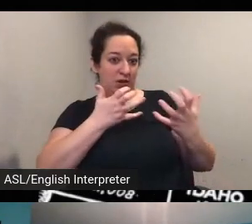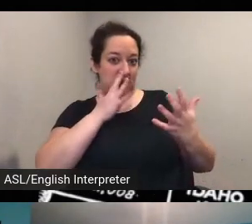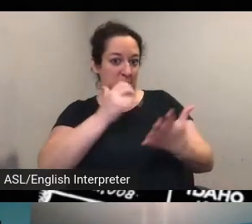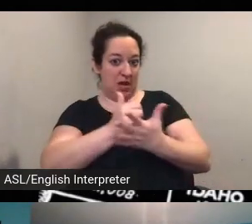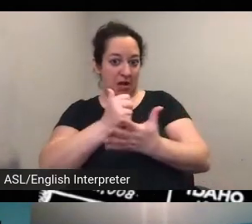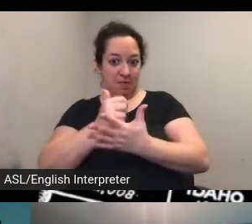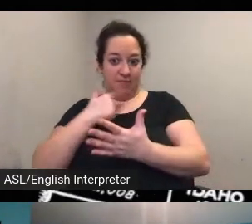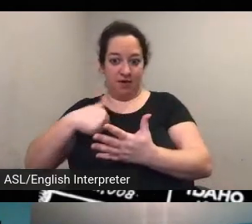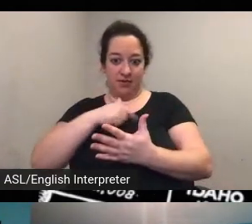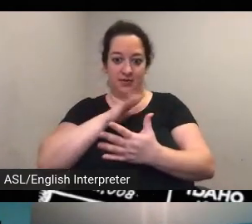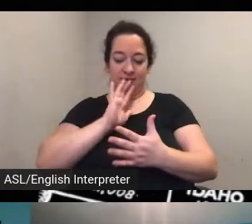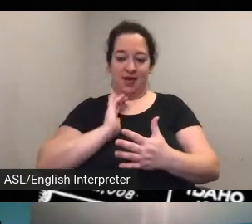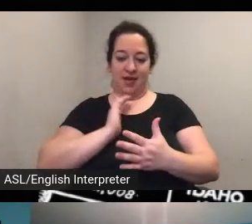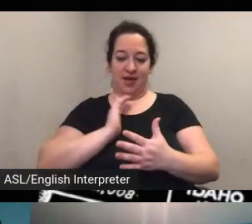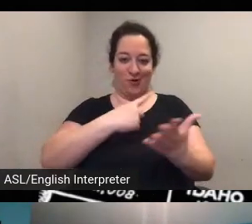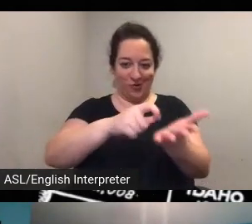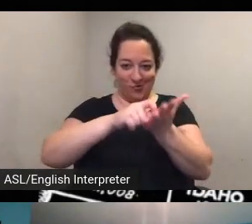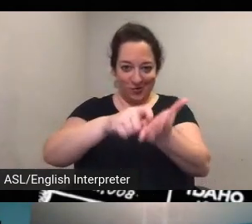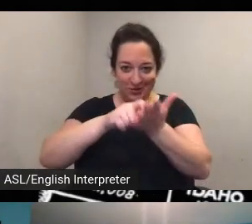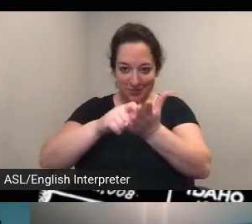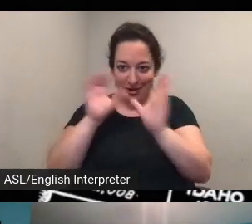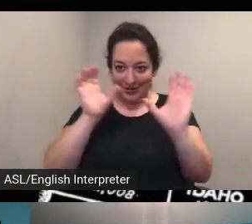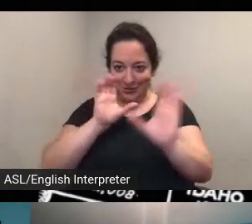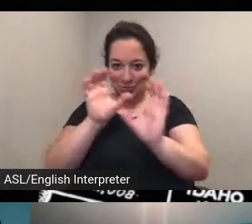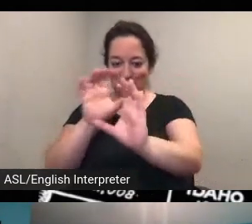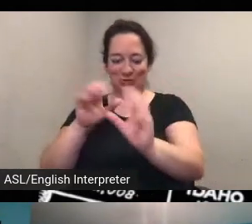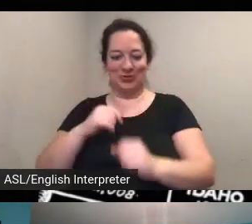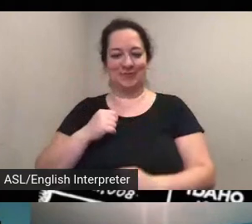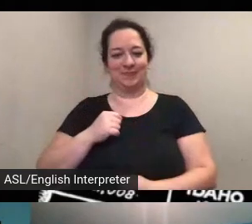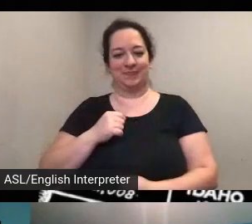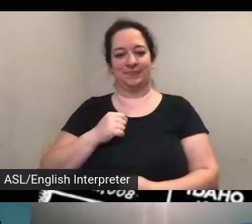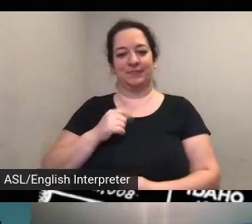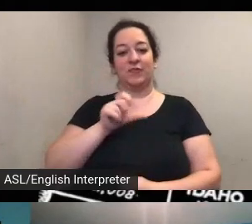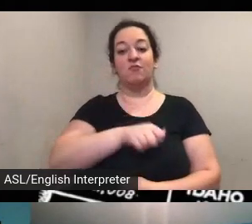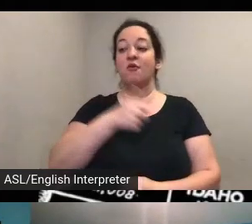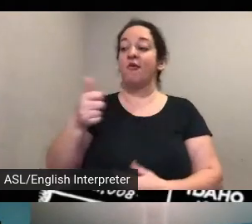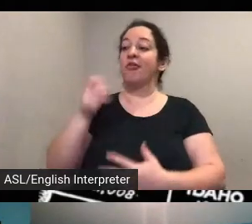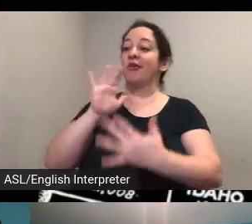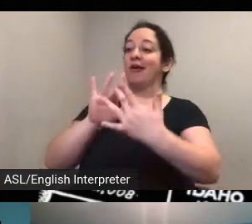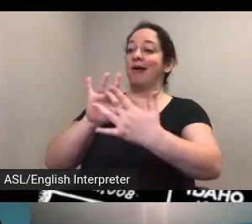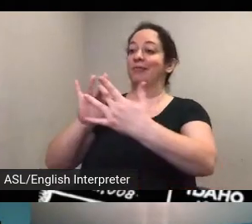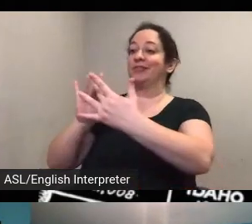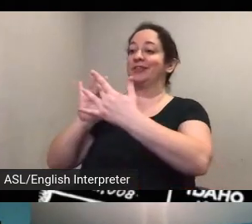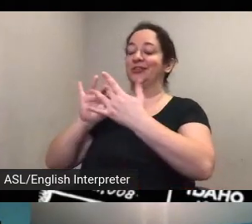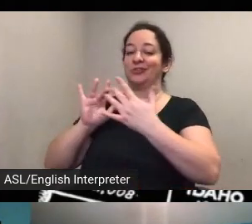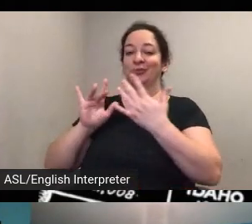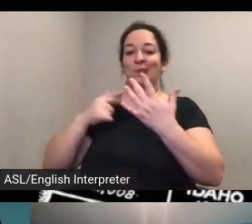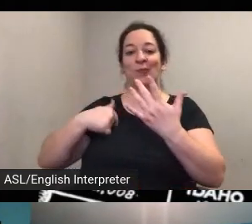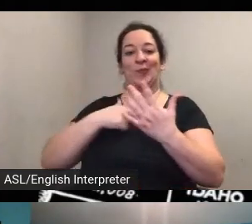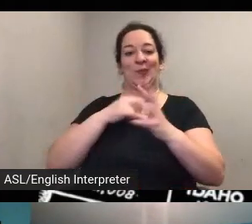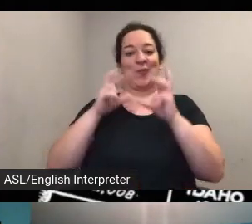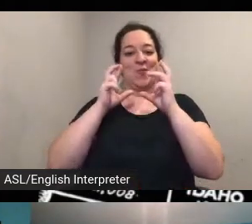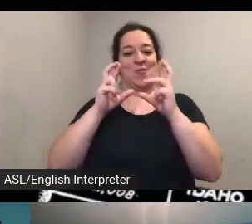outreach activities um we're hoping that we can get